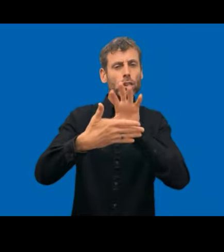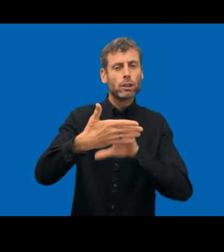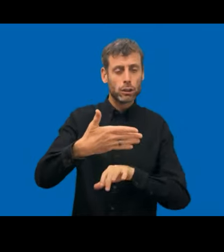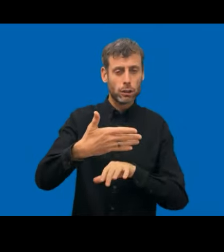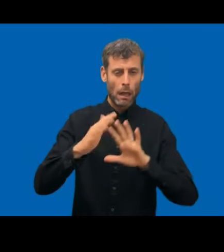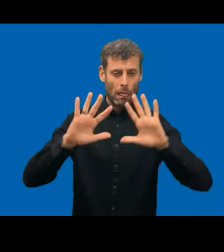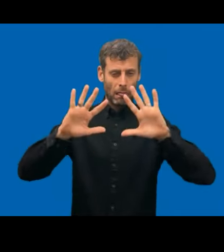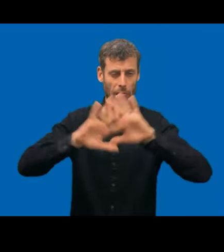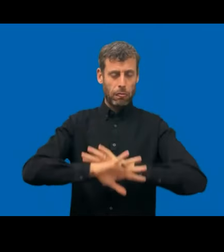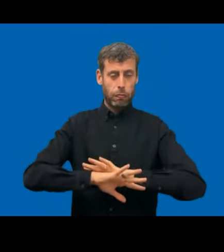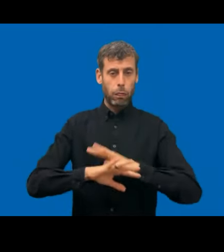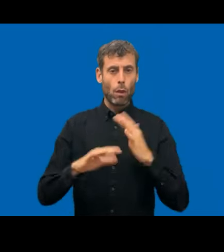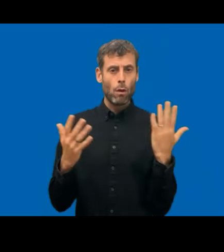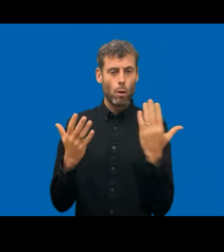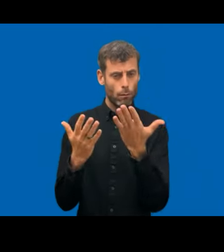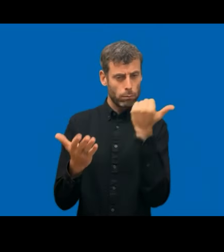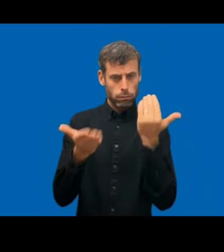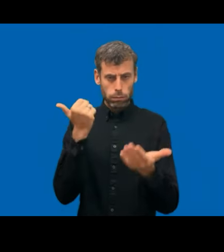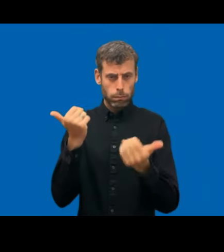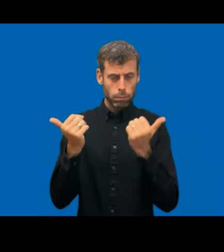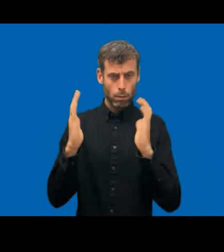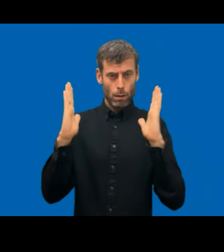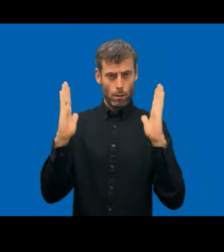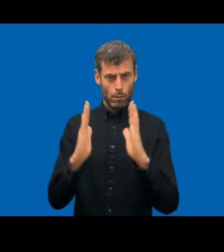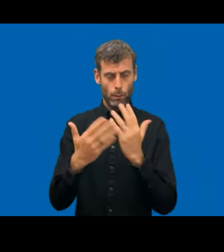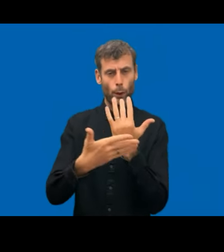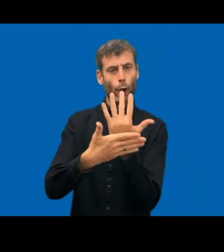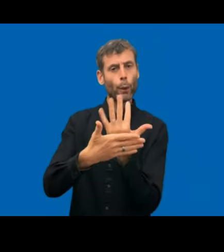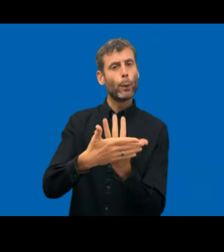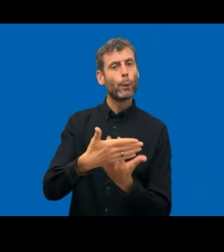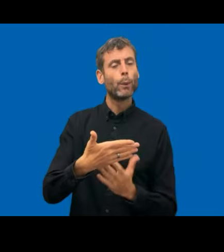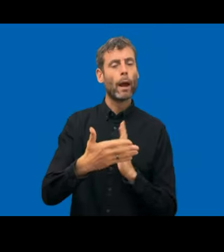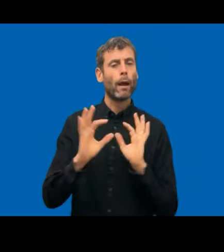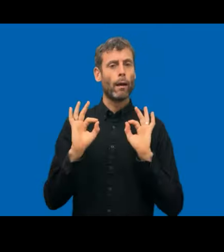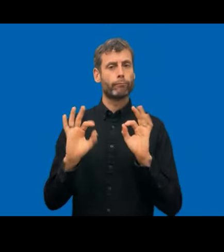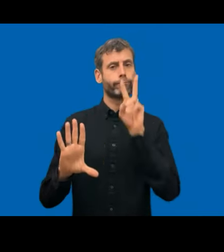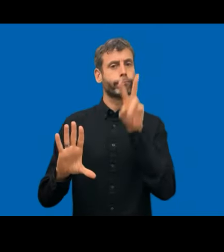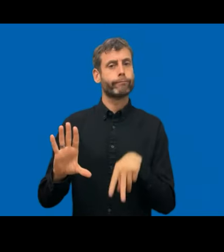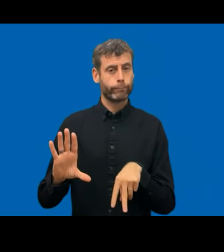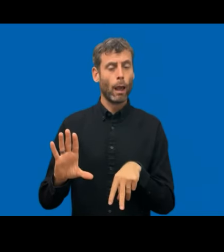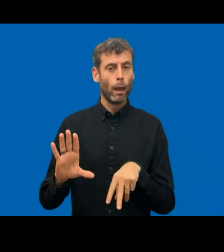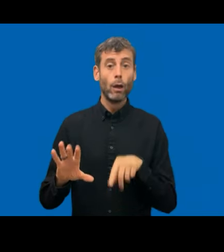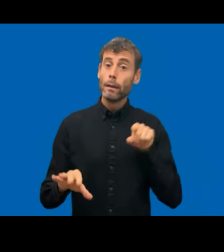about that. And we just think about it to get more into this theme and much more deeper.